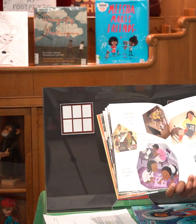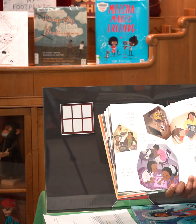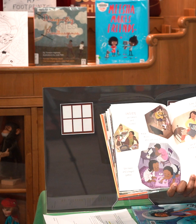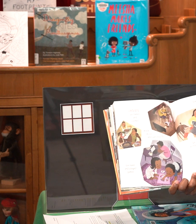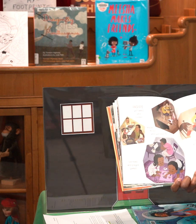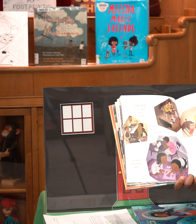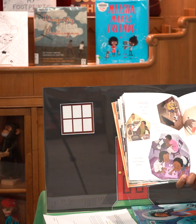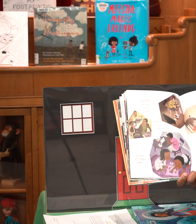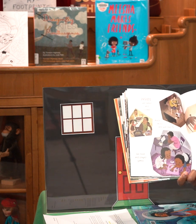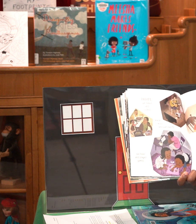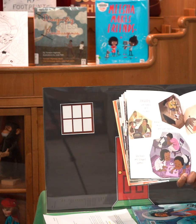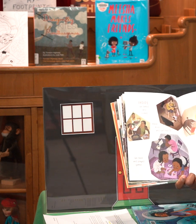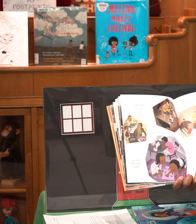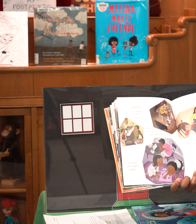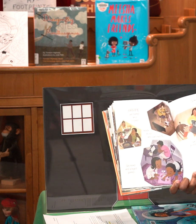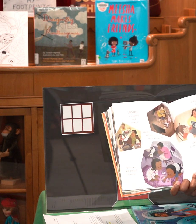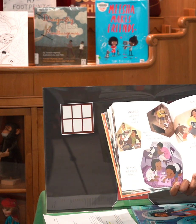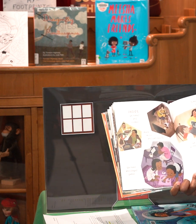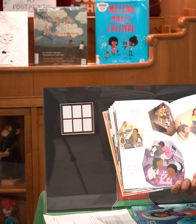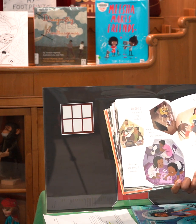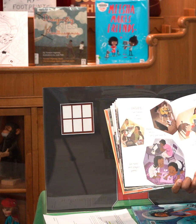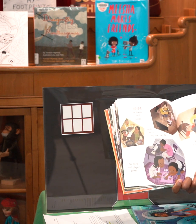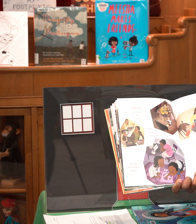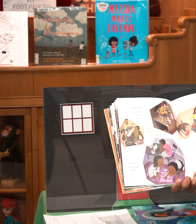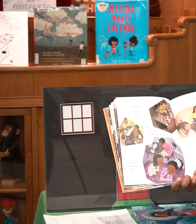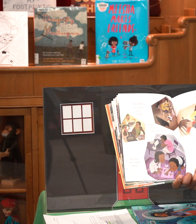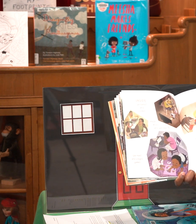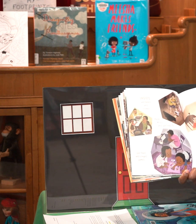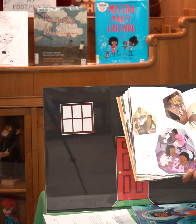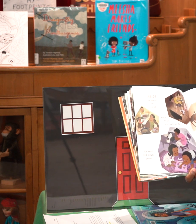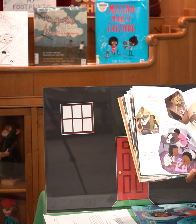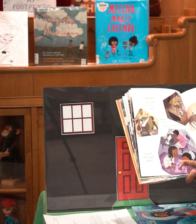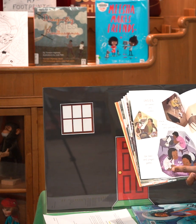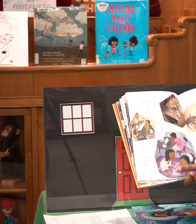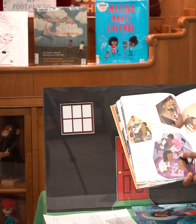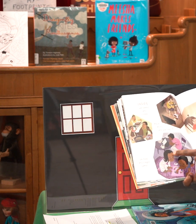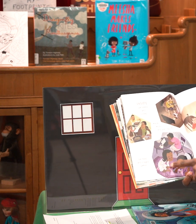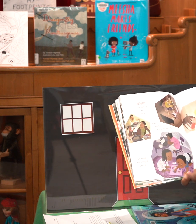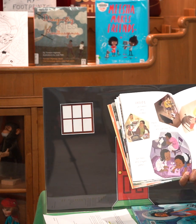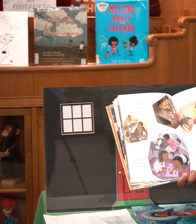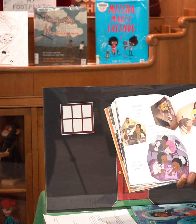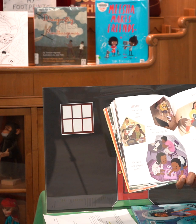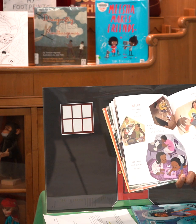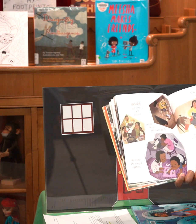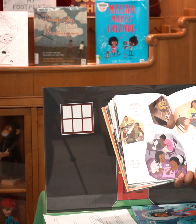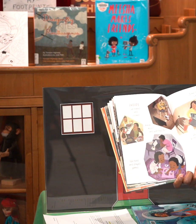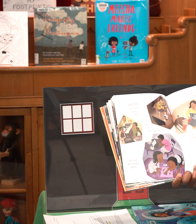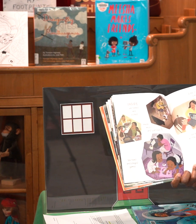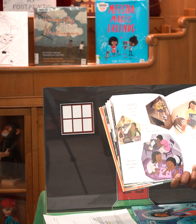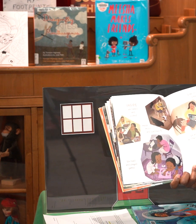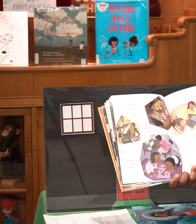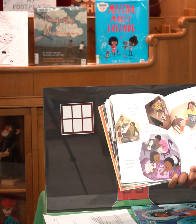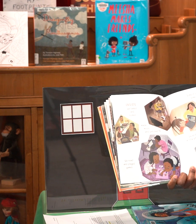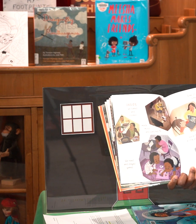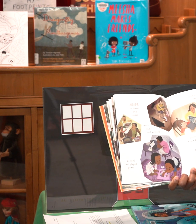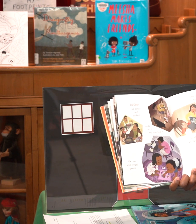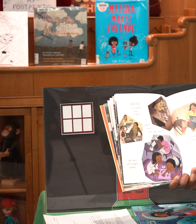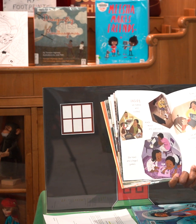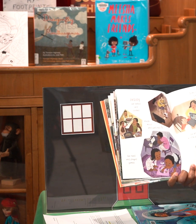cooked made music and watched tv we read and played games some of us worked a little some